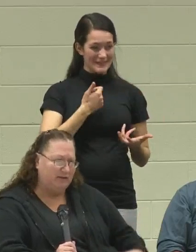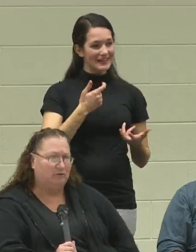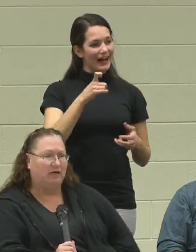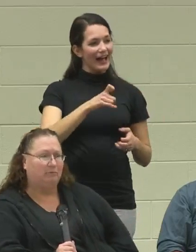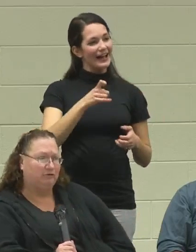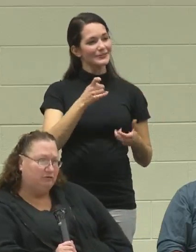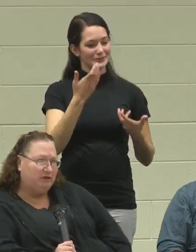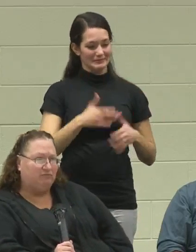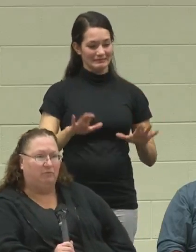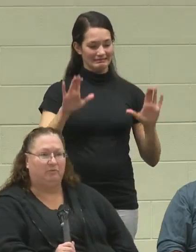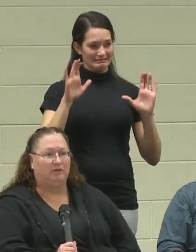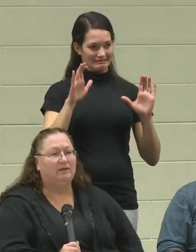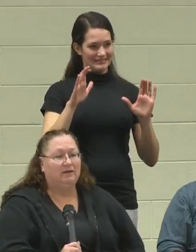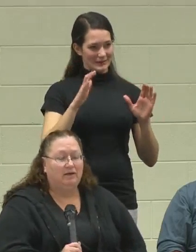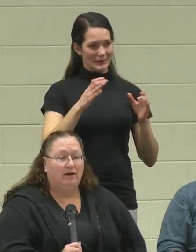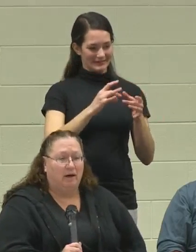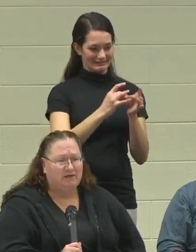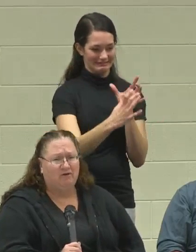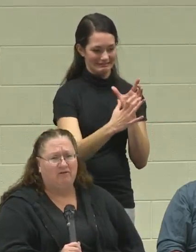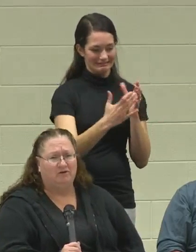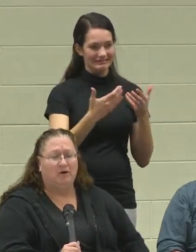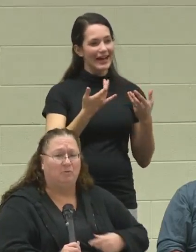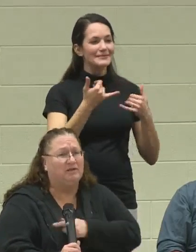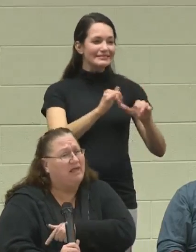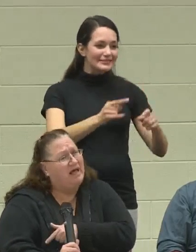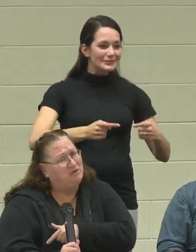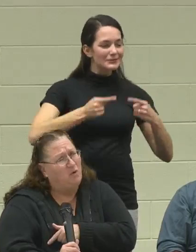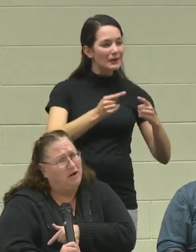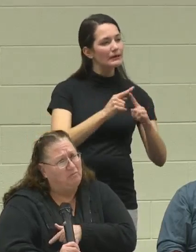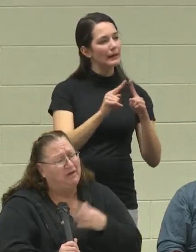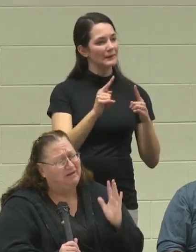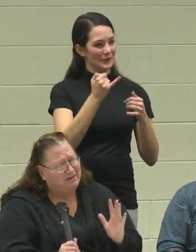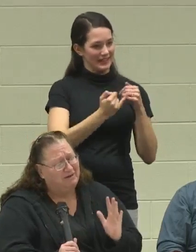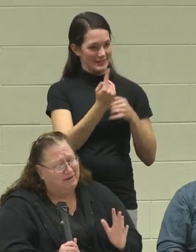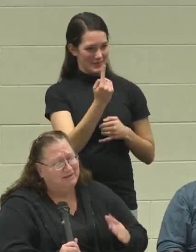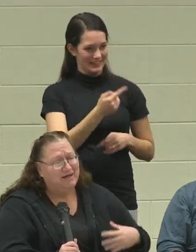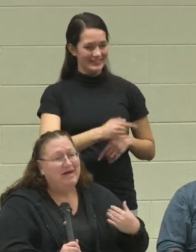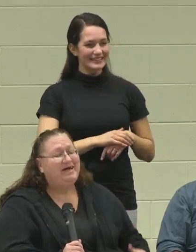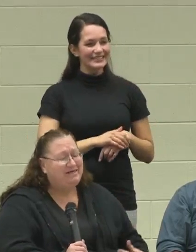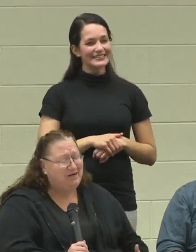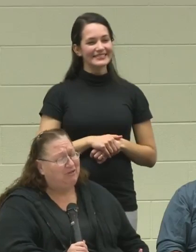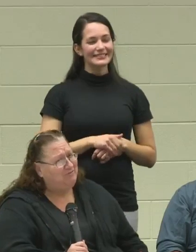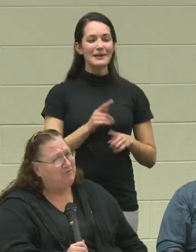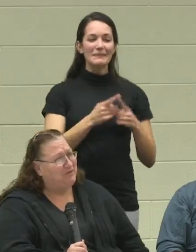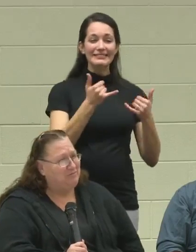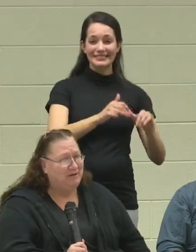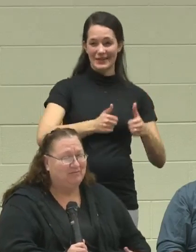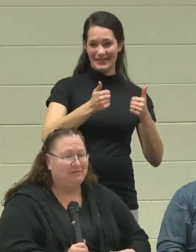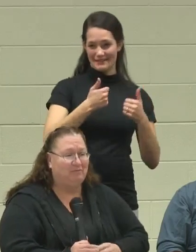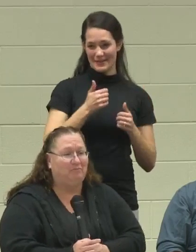those apron strings from him. I'm still having trouble with the last one but he still living with me,